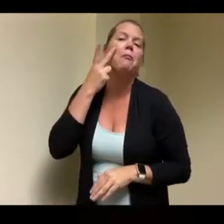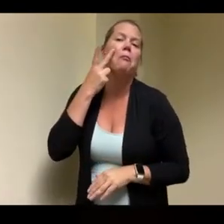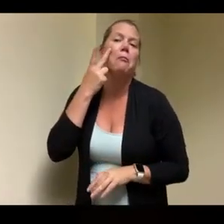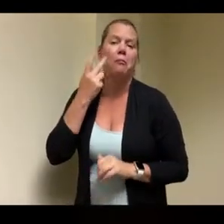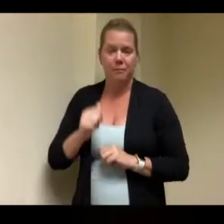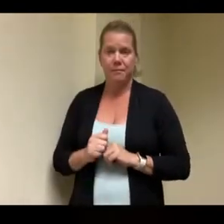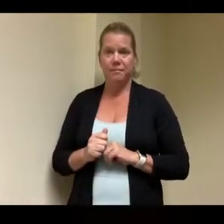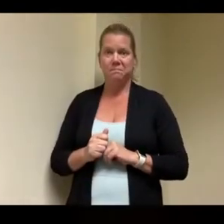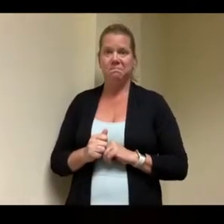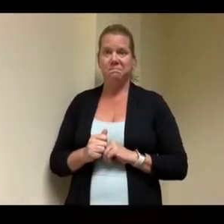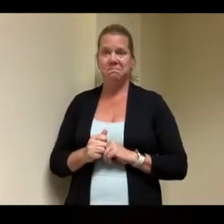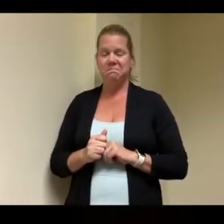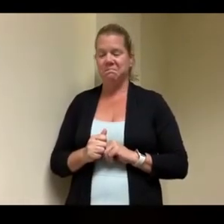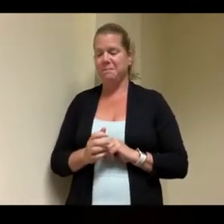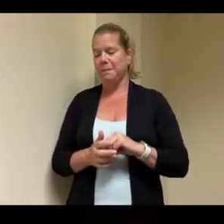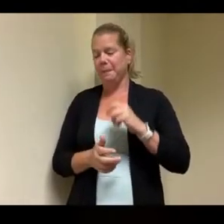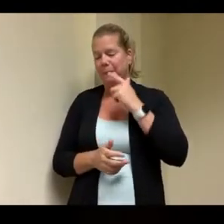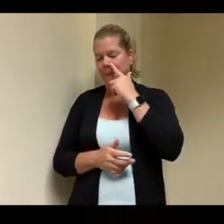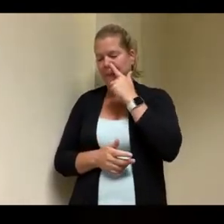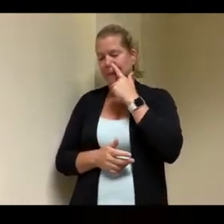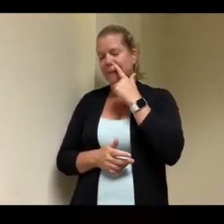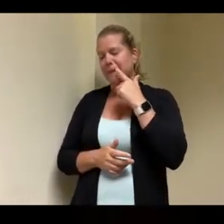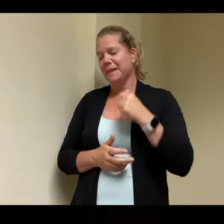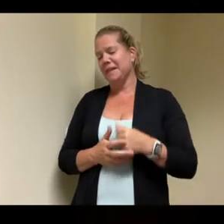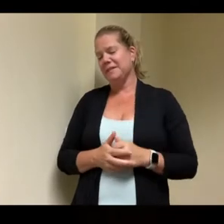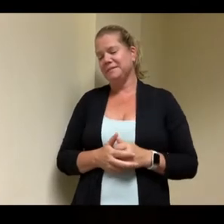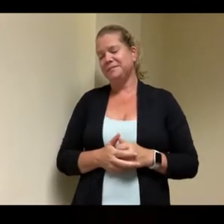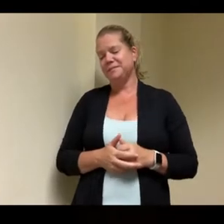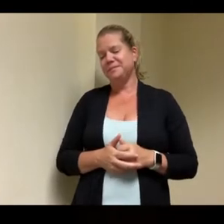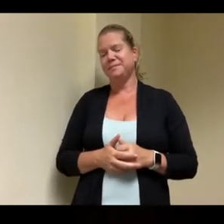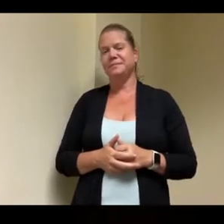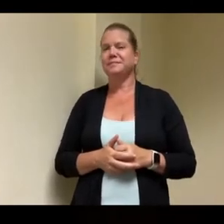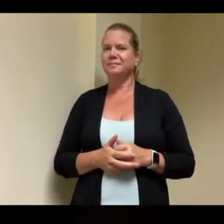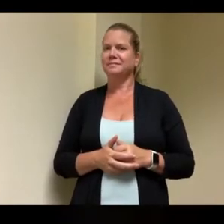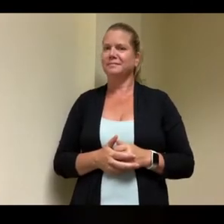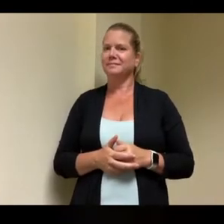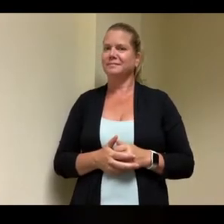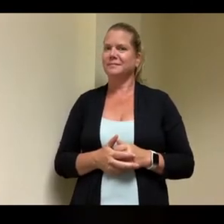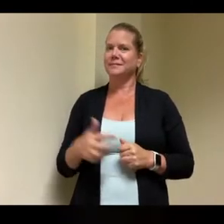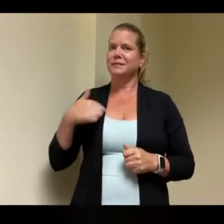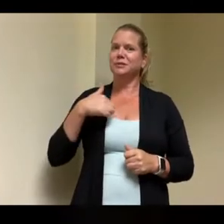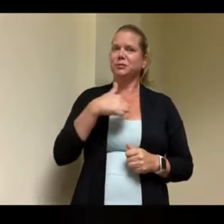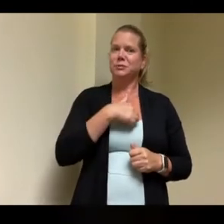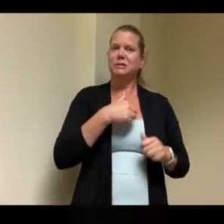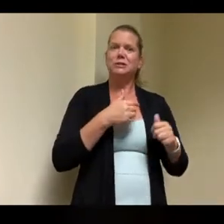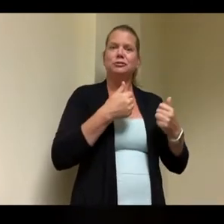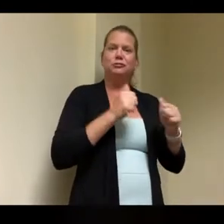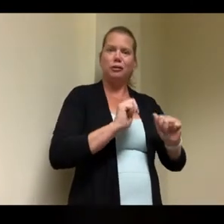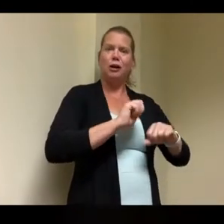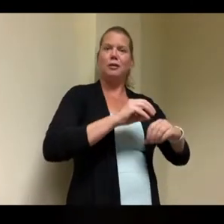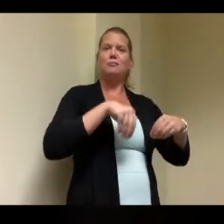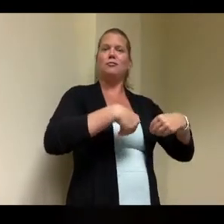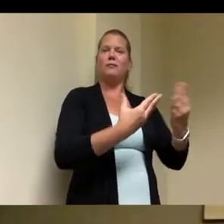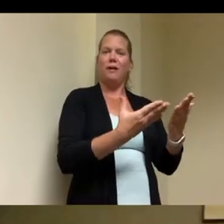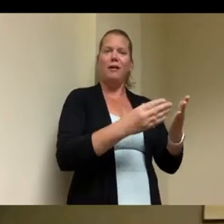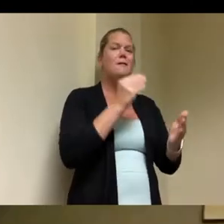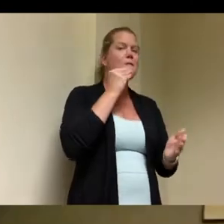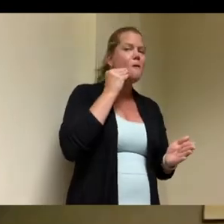get them to work just like what working tries to do with everyone we support that that first leg you